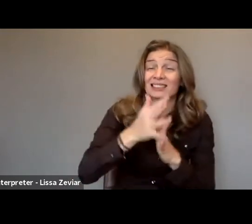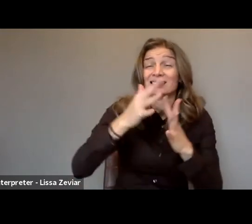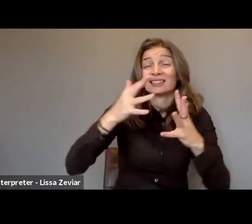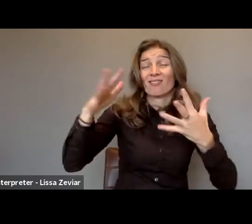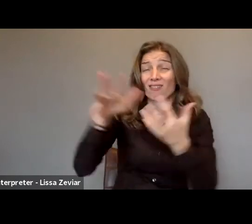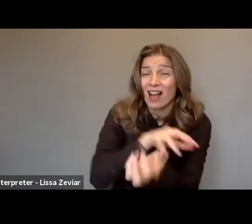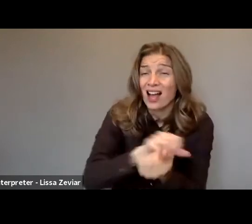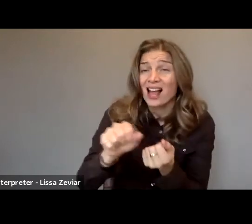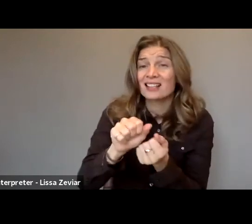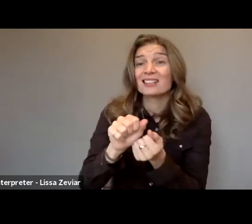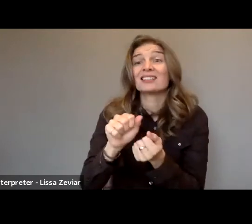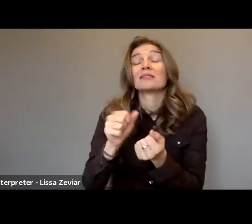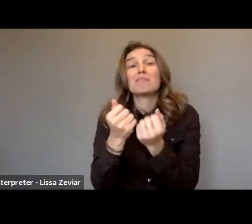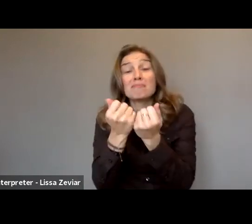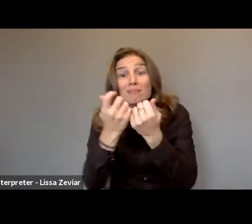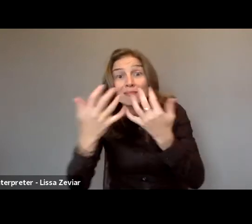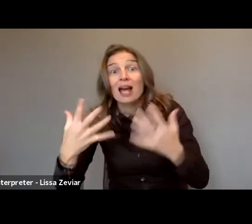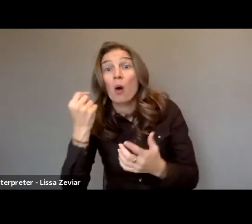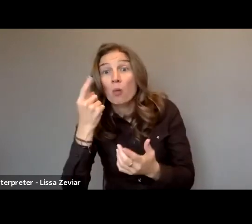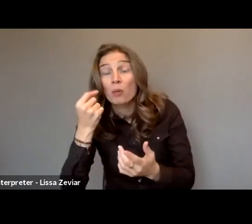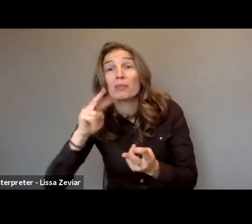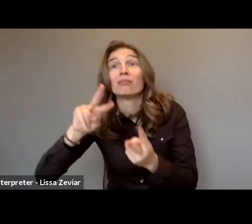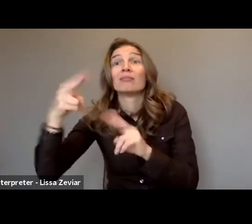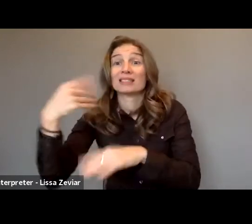we have to say, here in Europe, in the region,